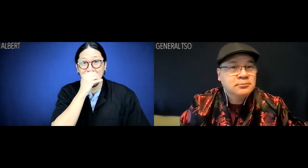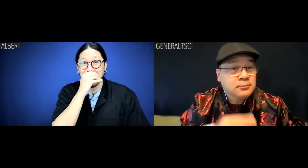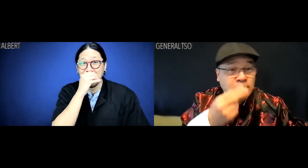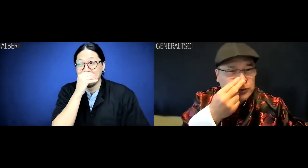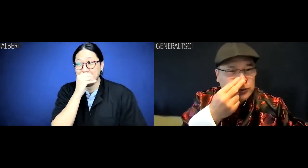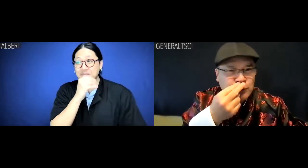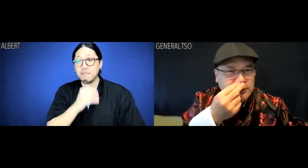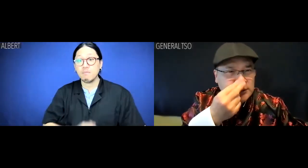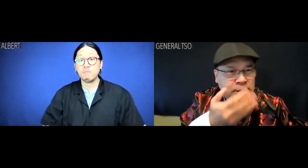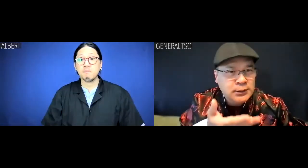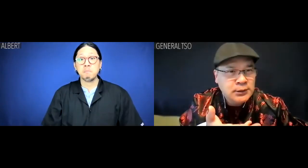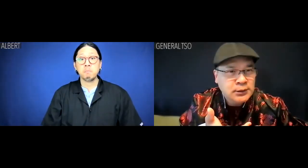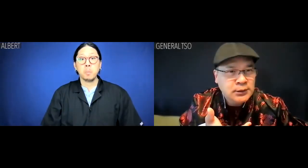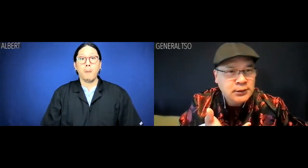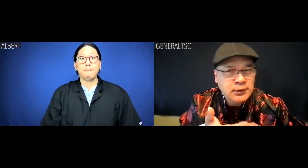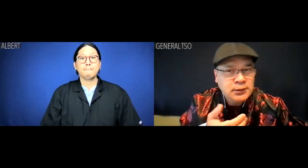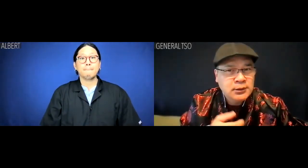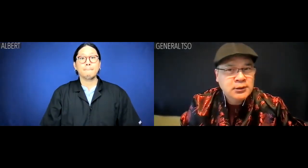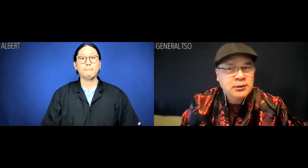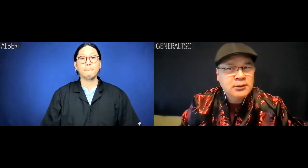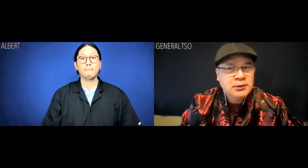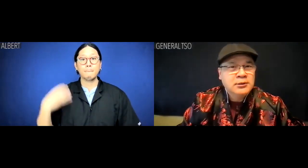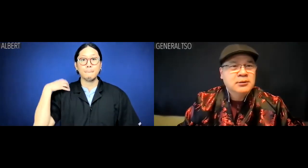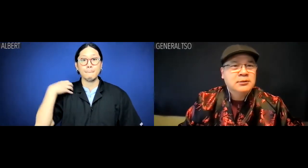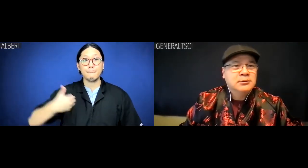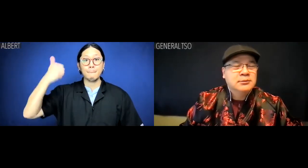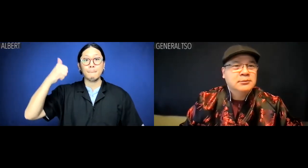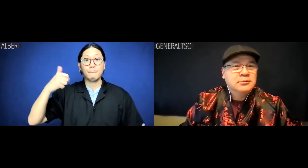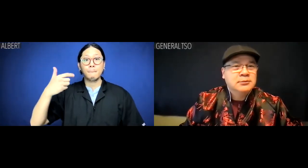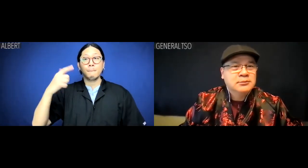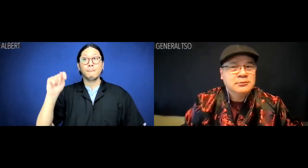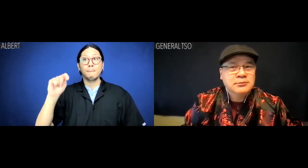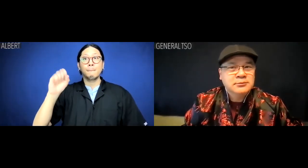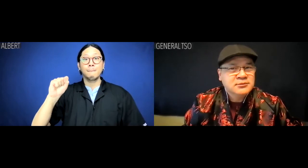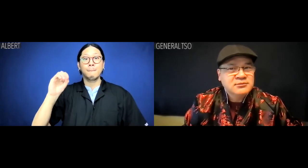General Tso: What's so amusing? Albert: "General Tso."